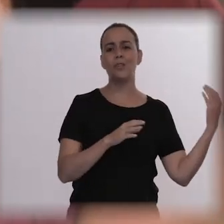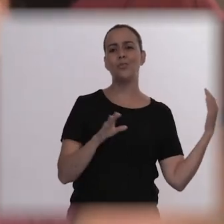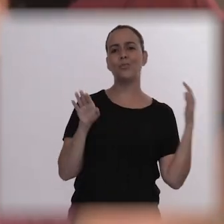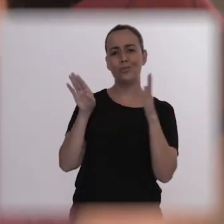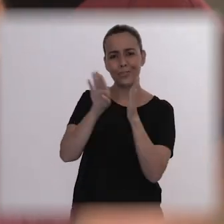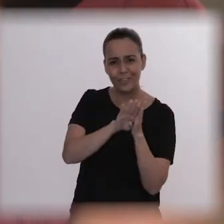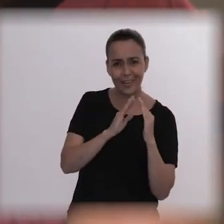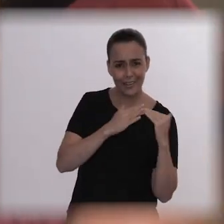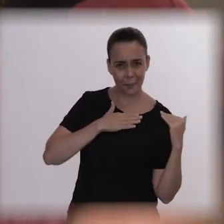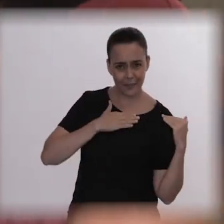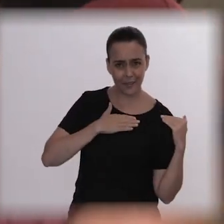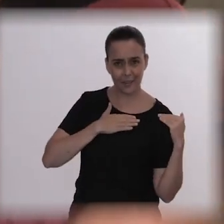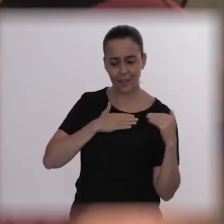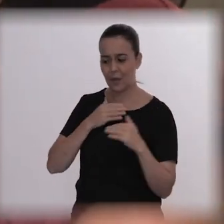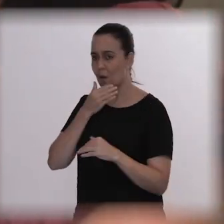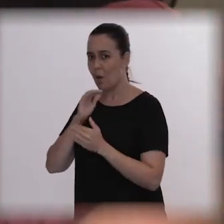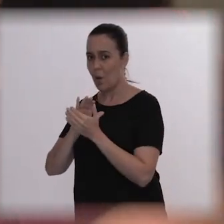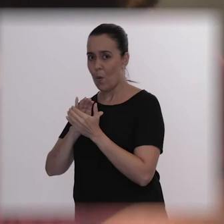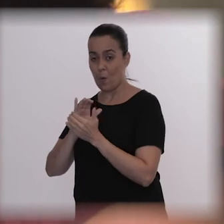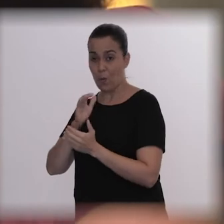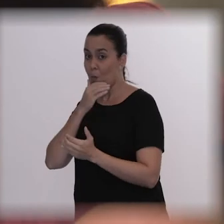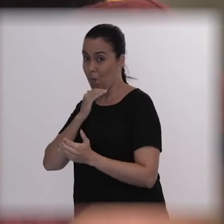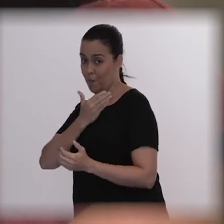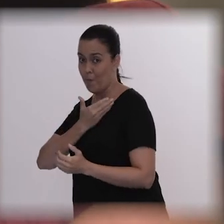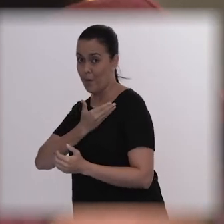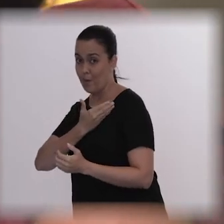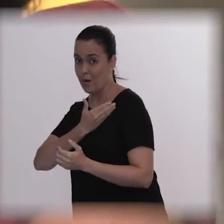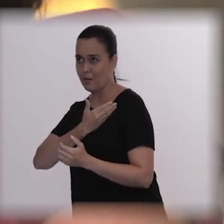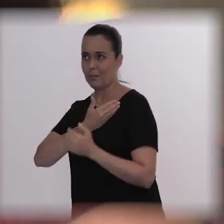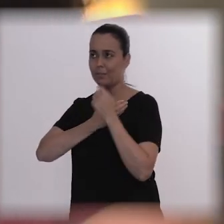And as it happened, I feel that it was his choice, you know?